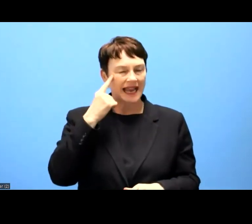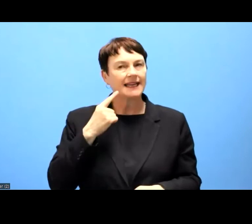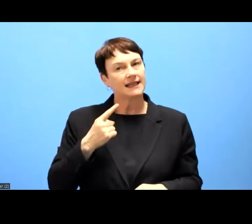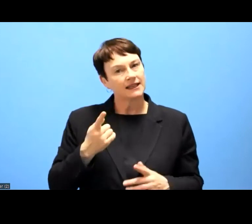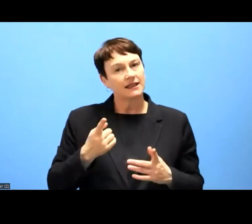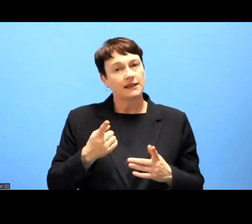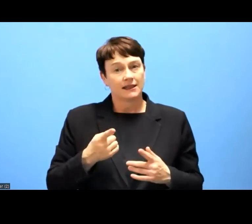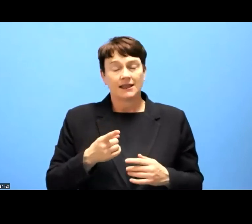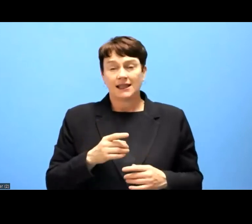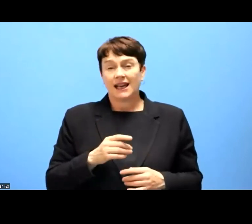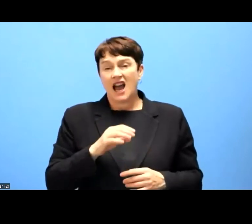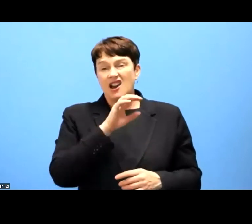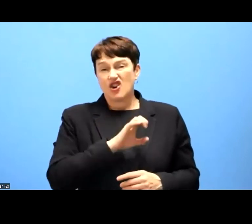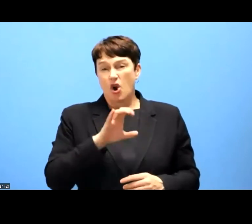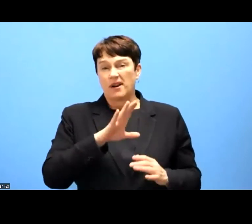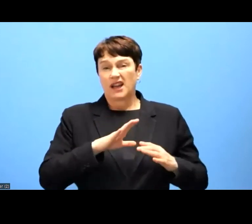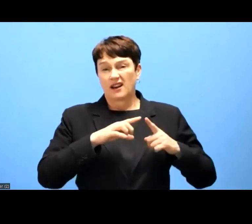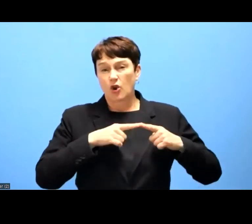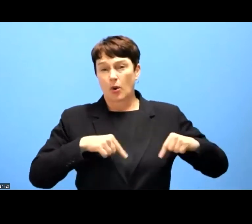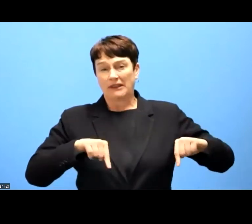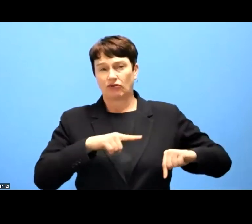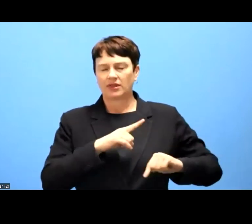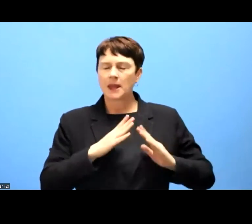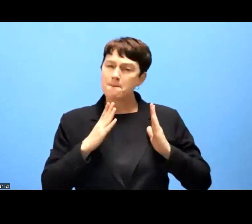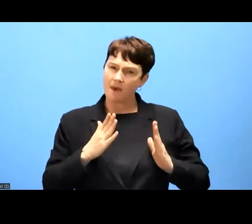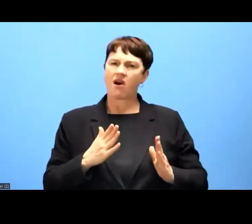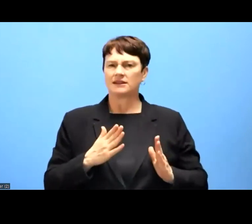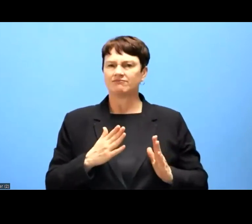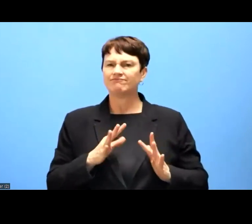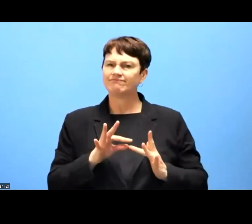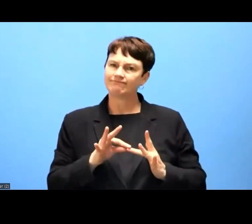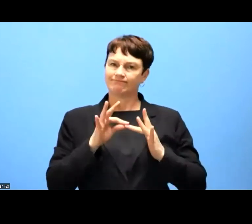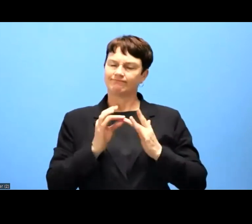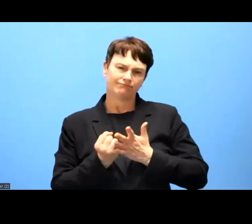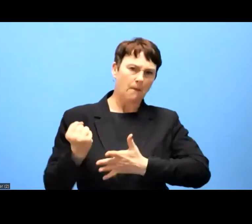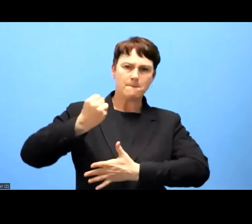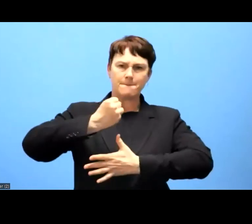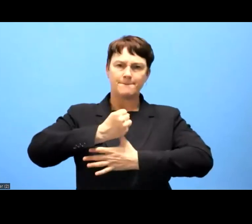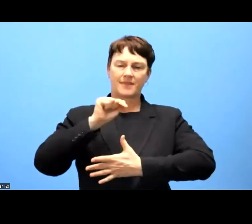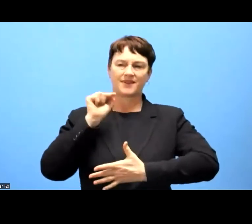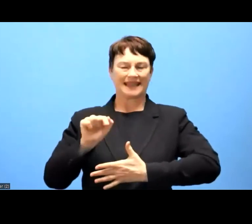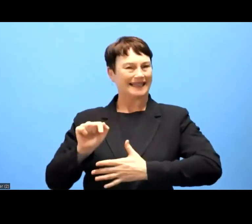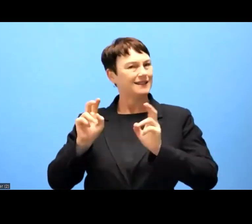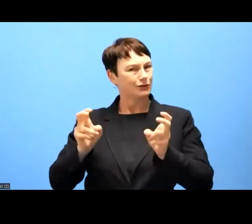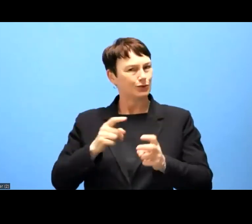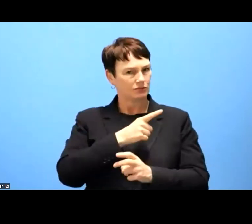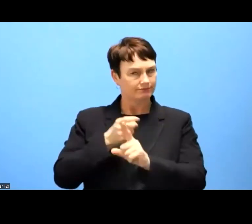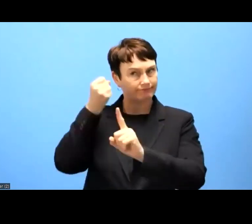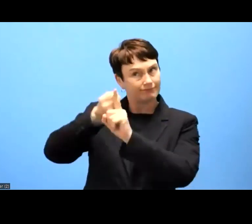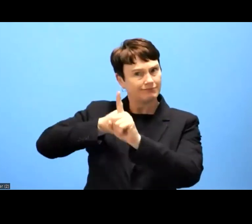Commission and all Member States, basically to to ensure that those processes going